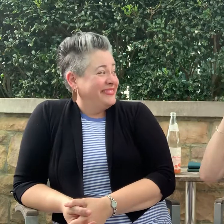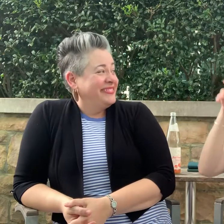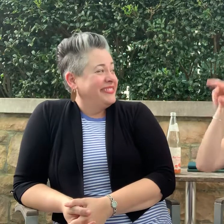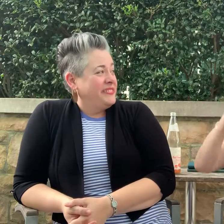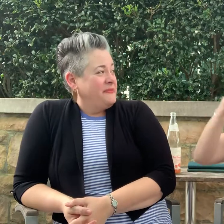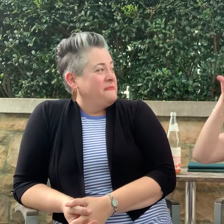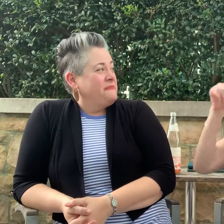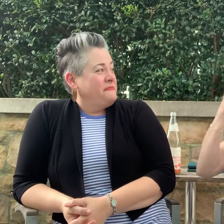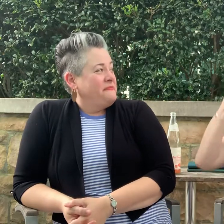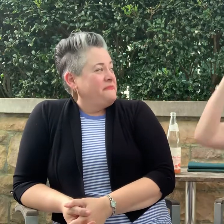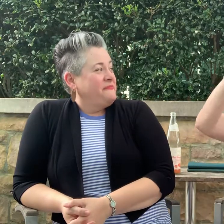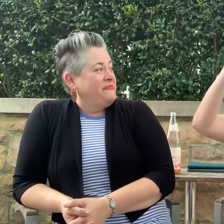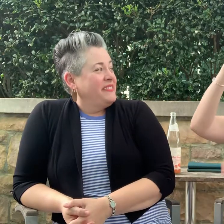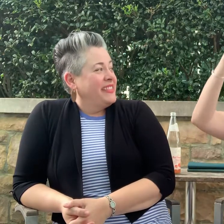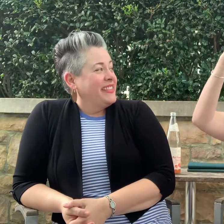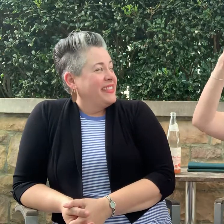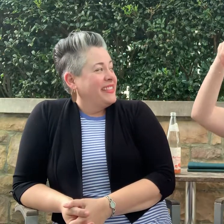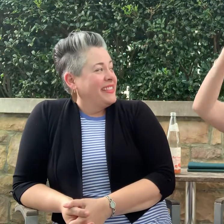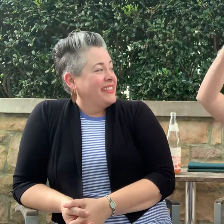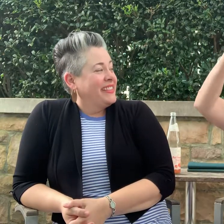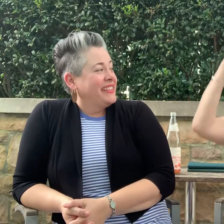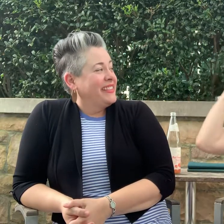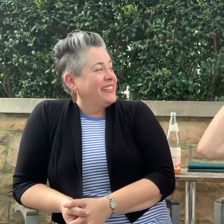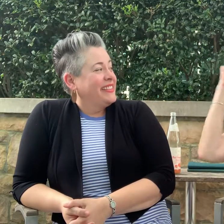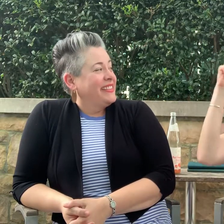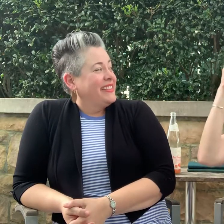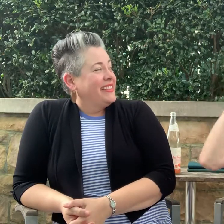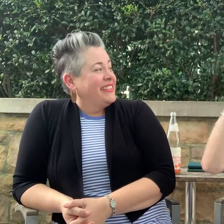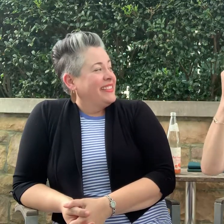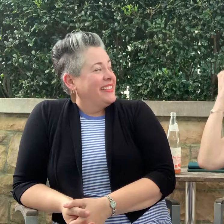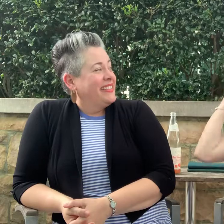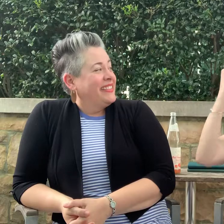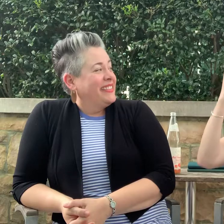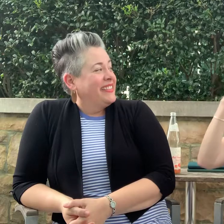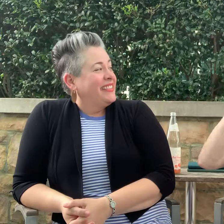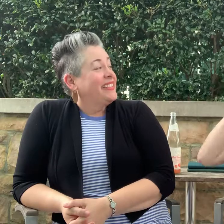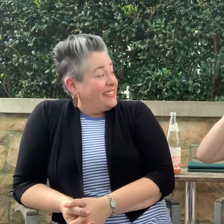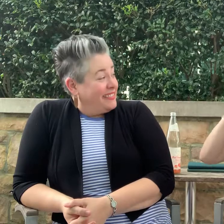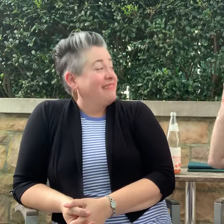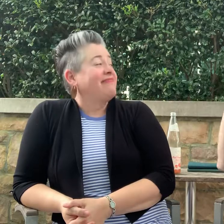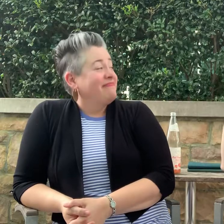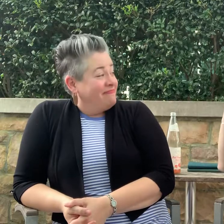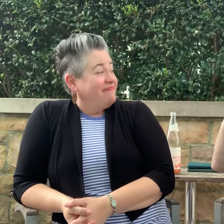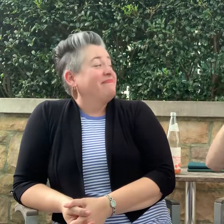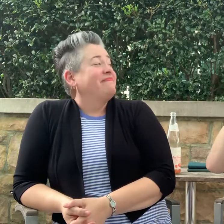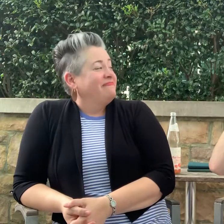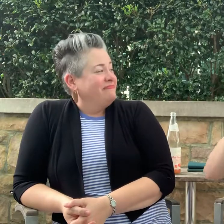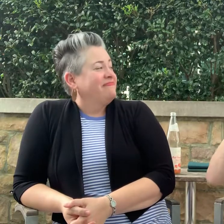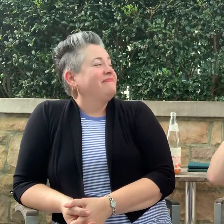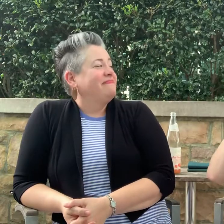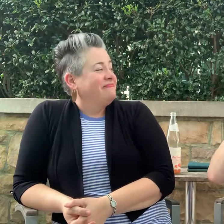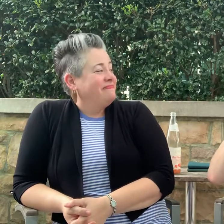It's fun to reach the top and look back on the track you